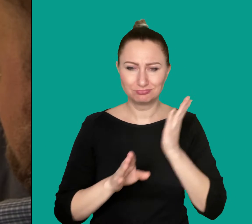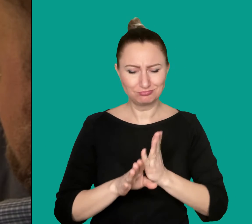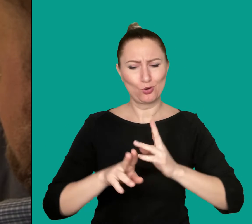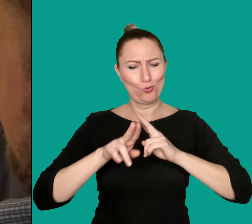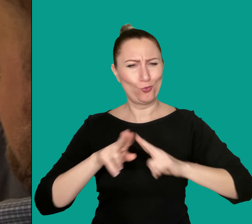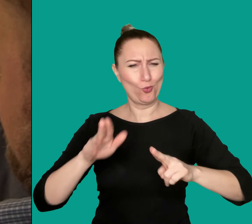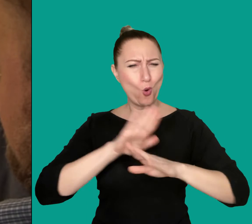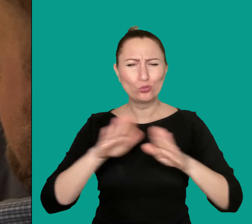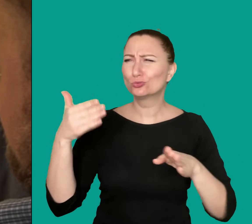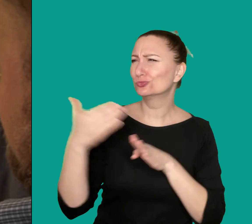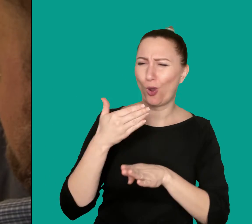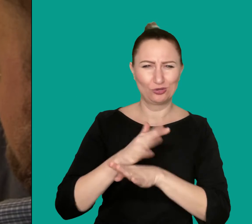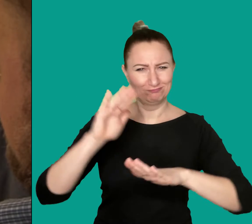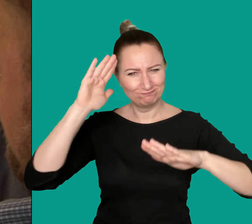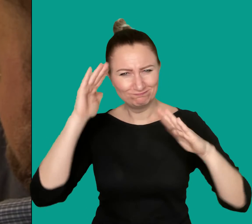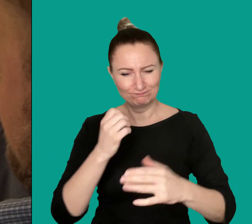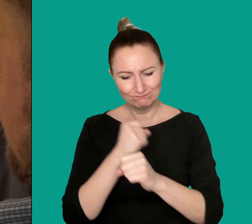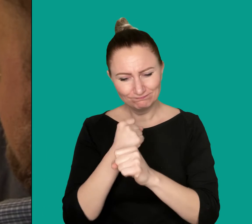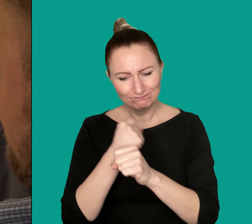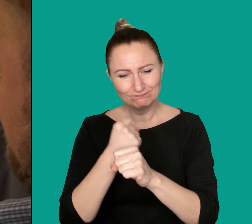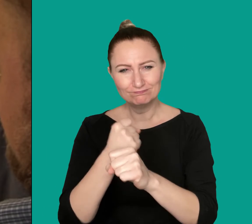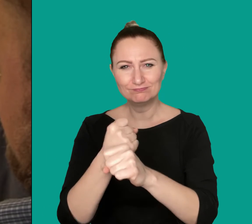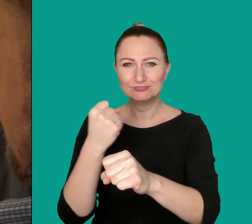so that he has absolute silence with no interruptions in his work.